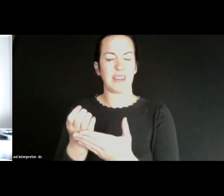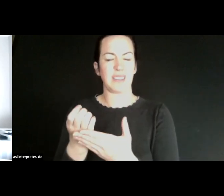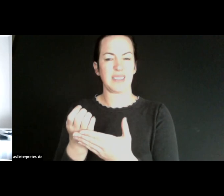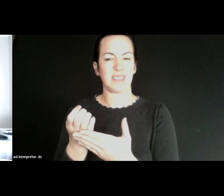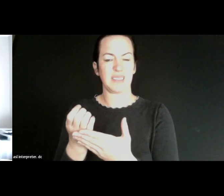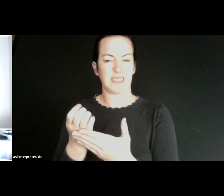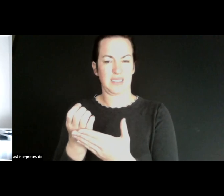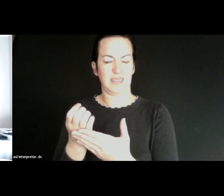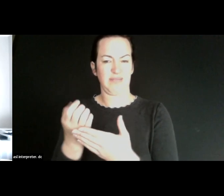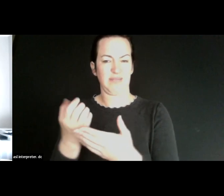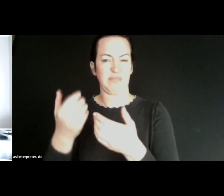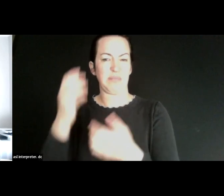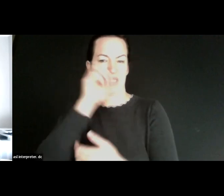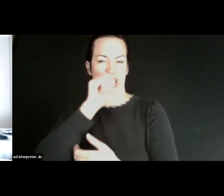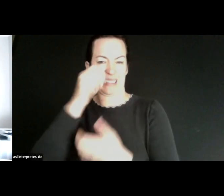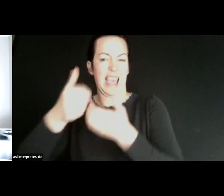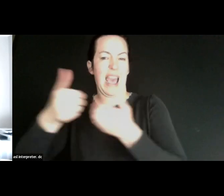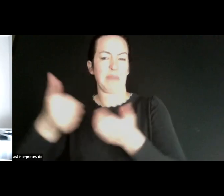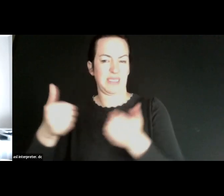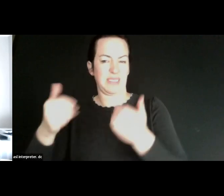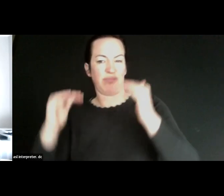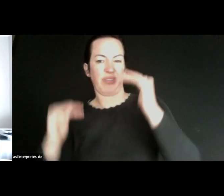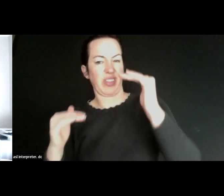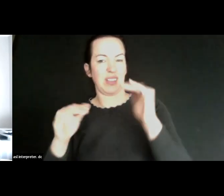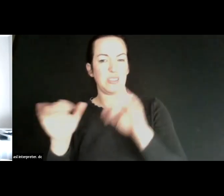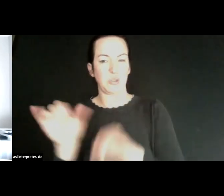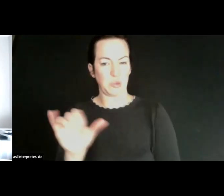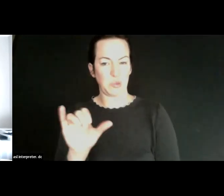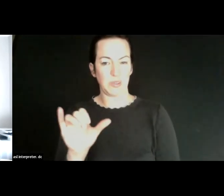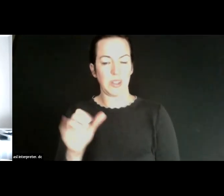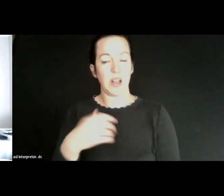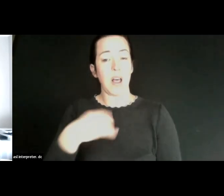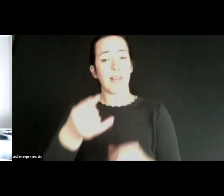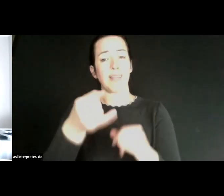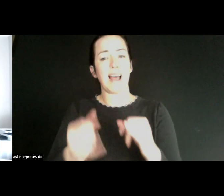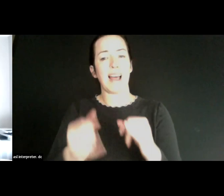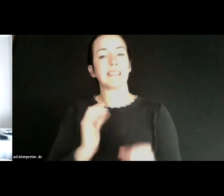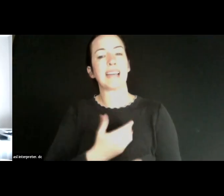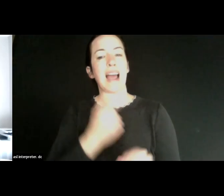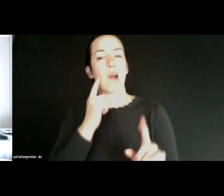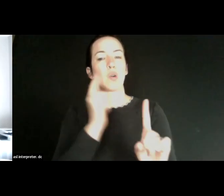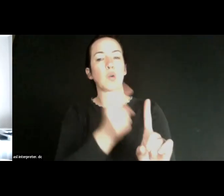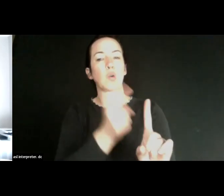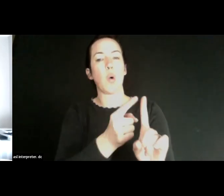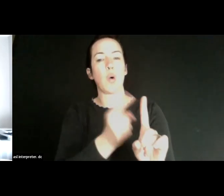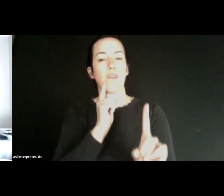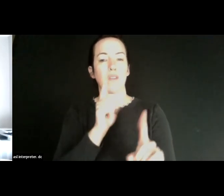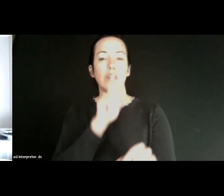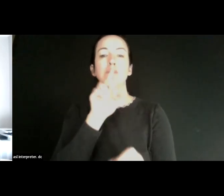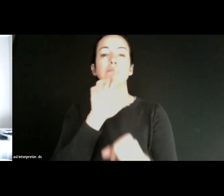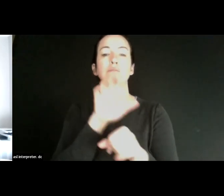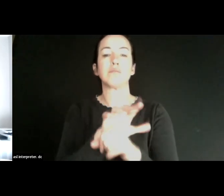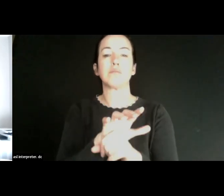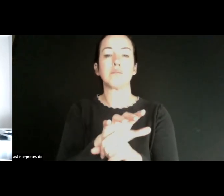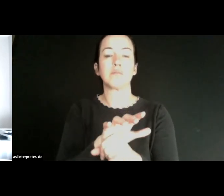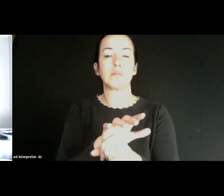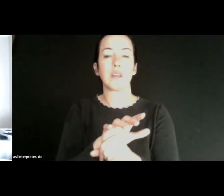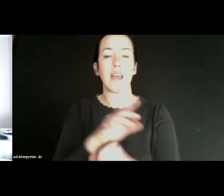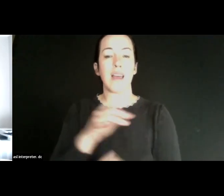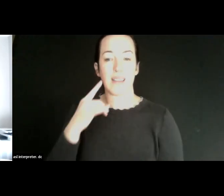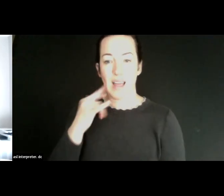the same populations. And I just want to end that our goal to ensure that a California gets its